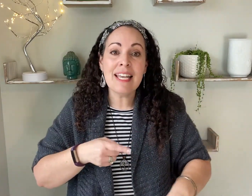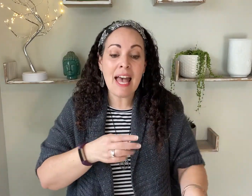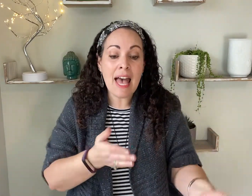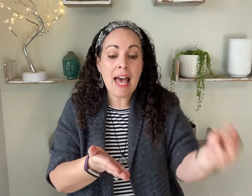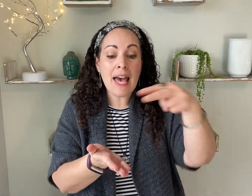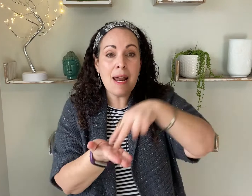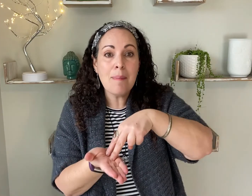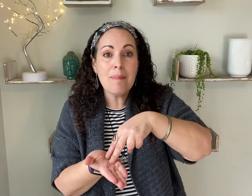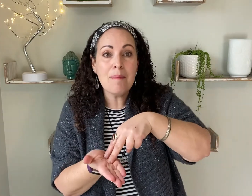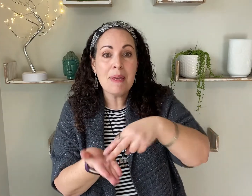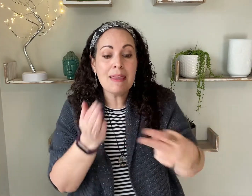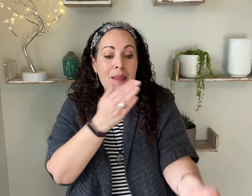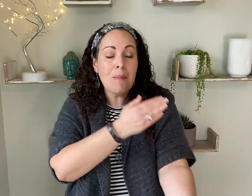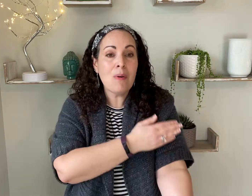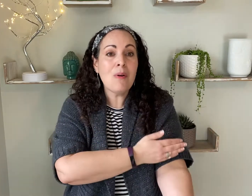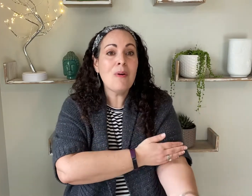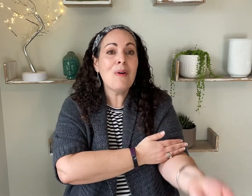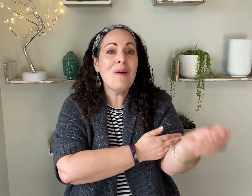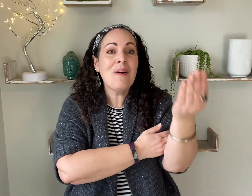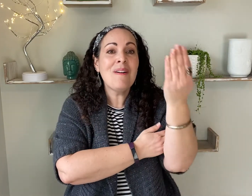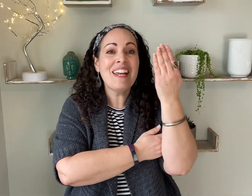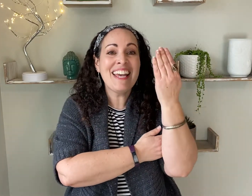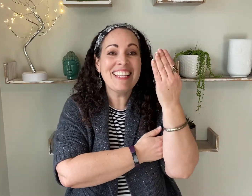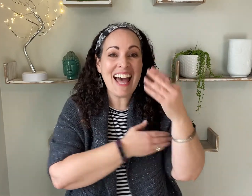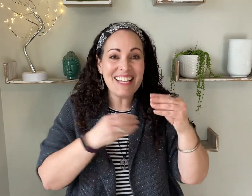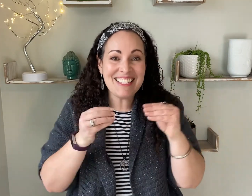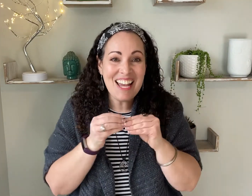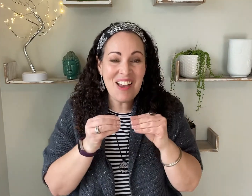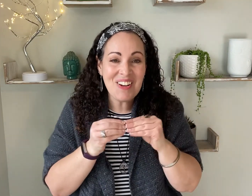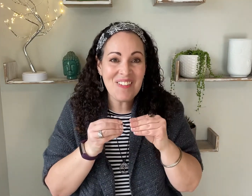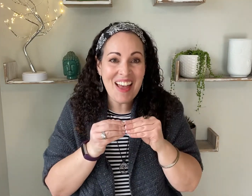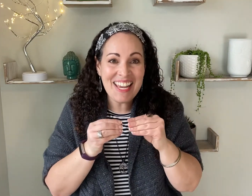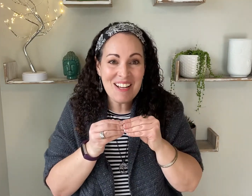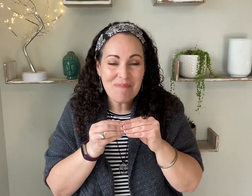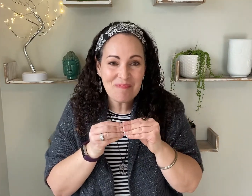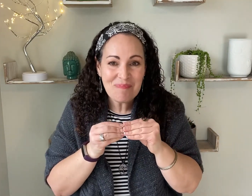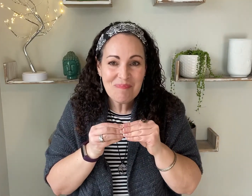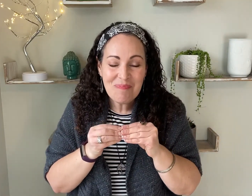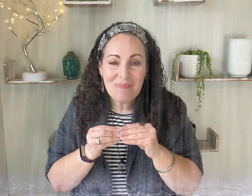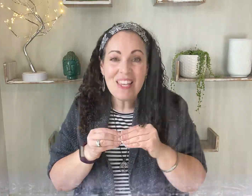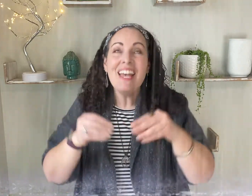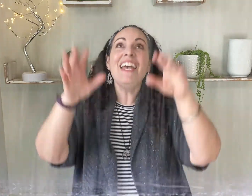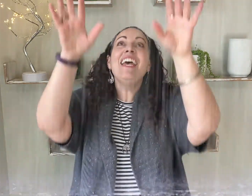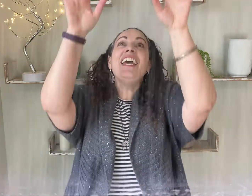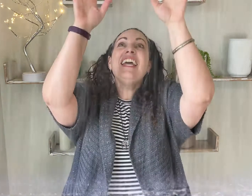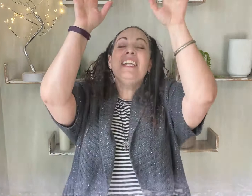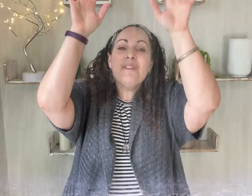get up in the morning. Last time. Are you ready?